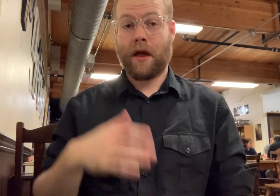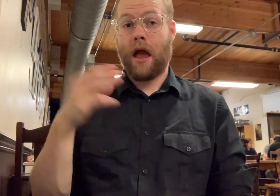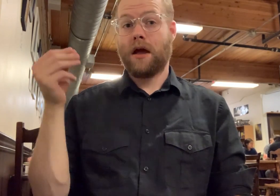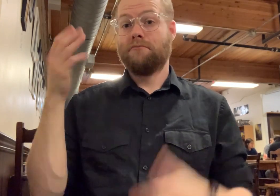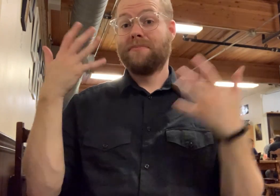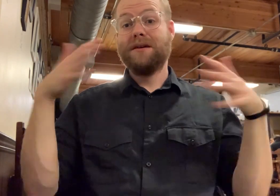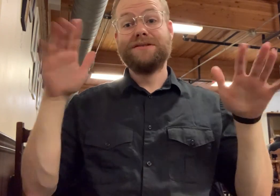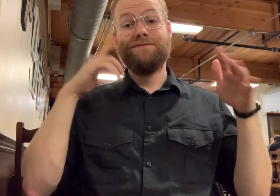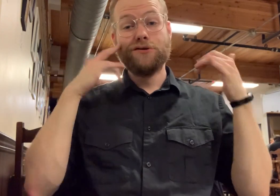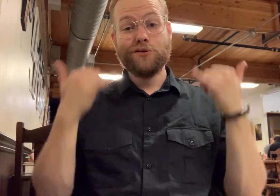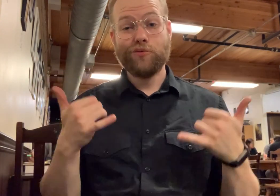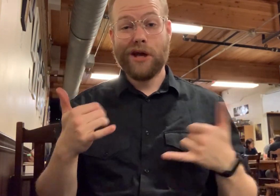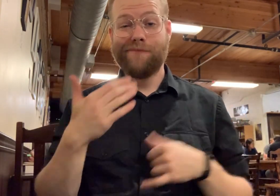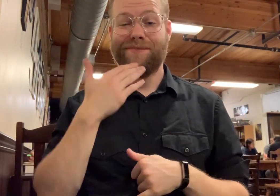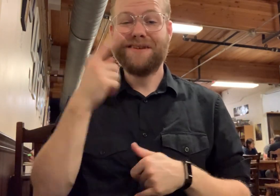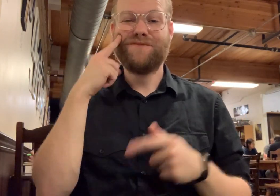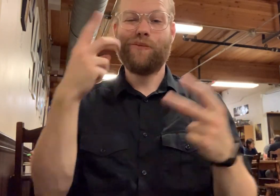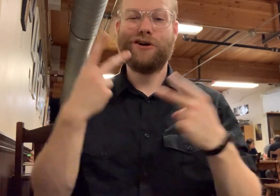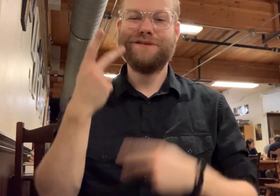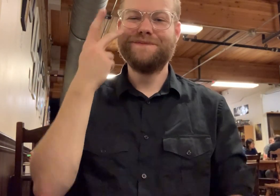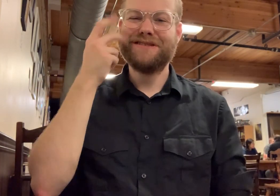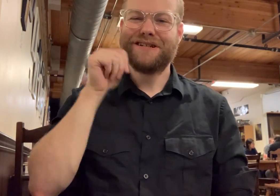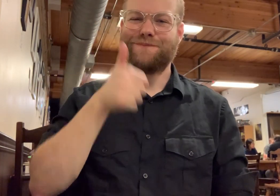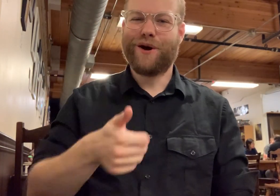And that's it for today, thanks for watching. See you tomorrow.